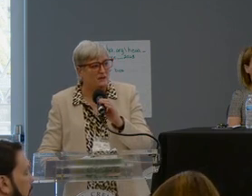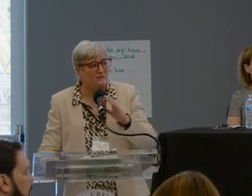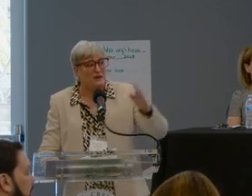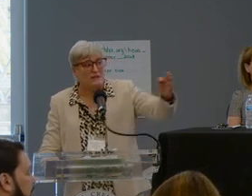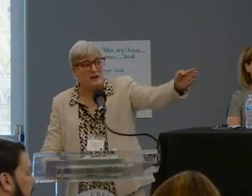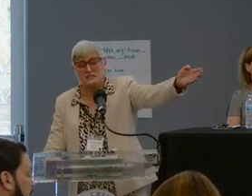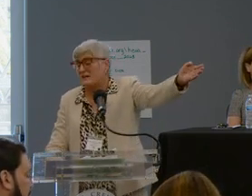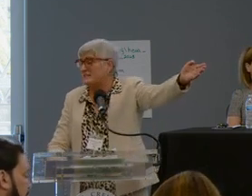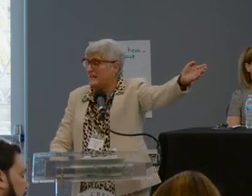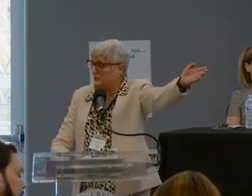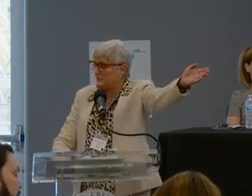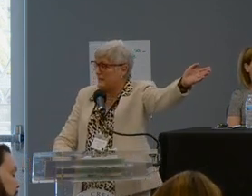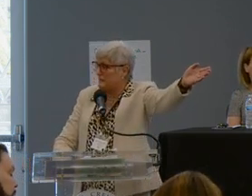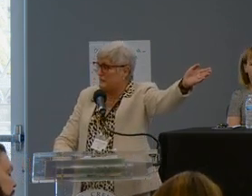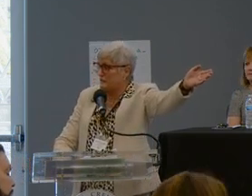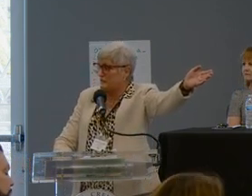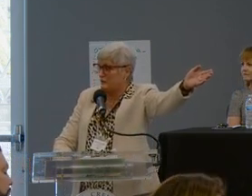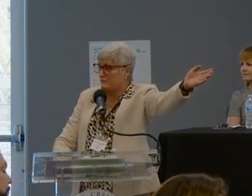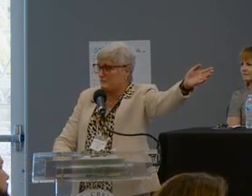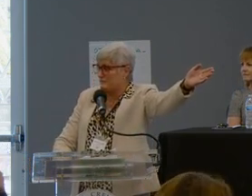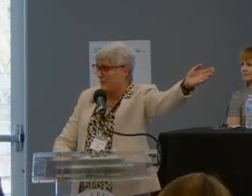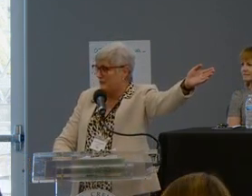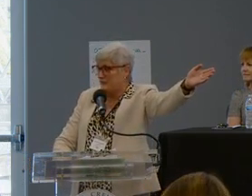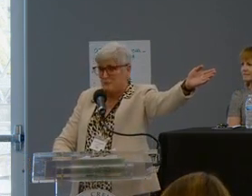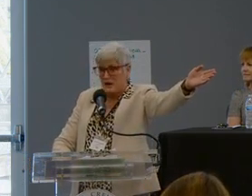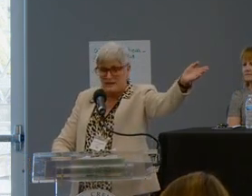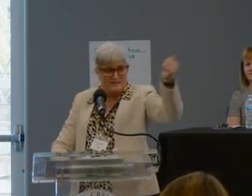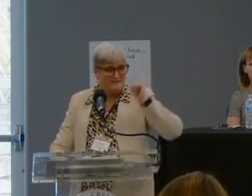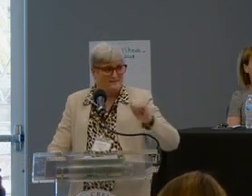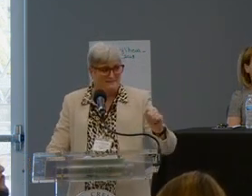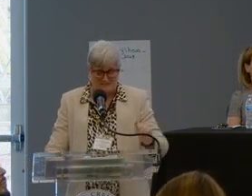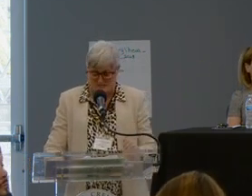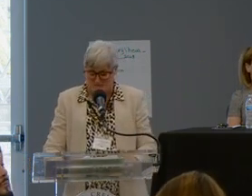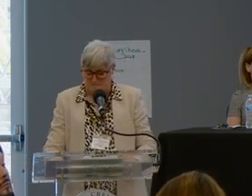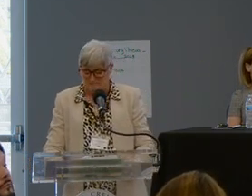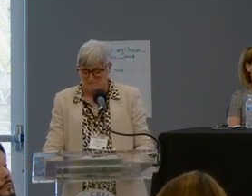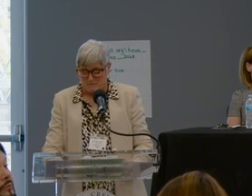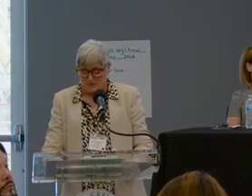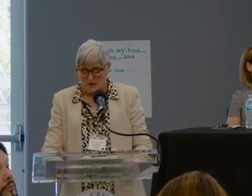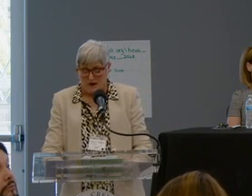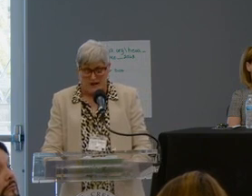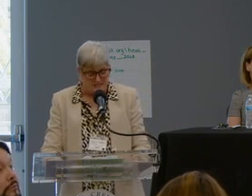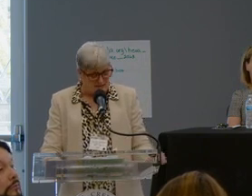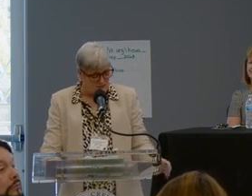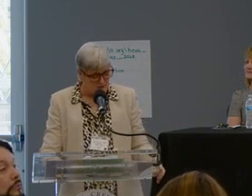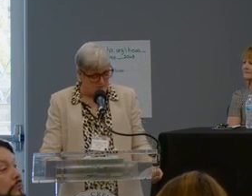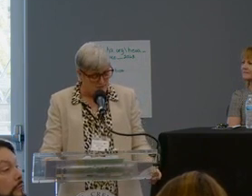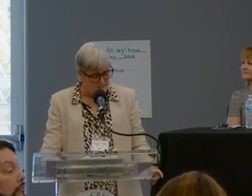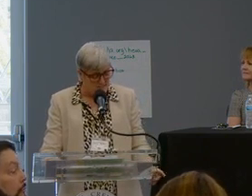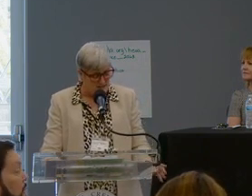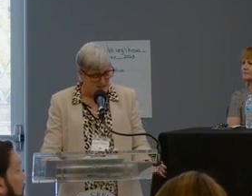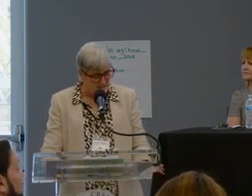And they also have a table set up over here for lunch and break. All right, table number seven.